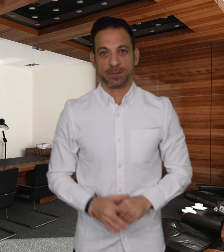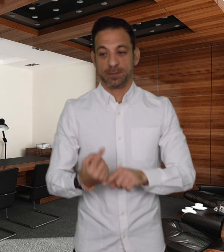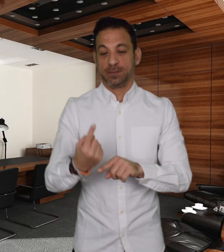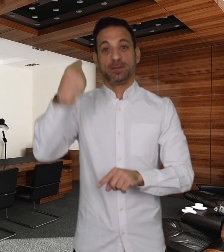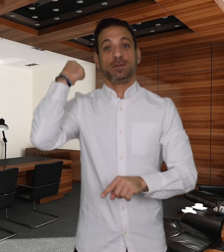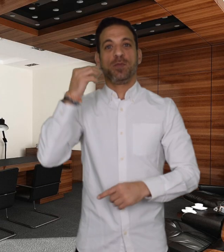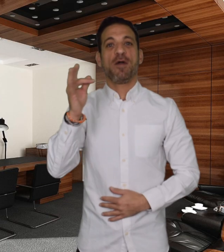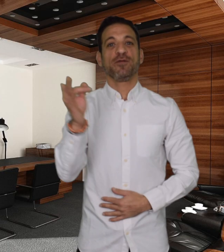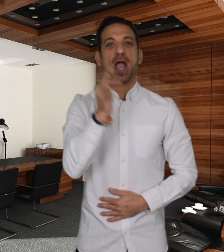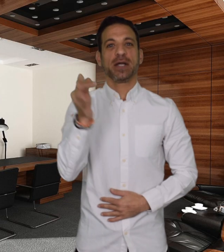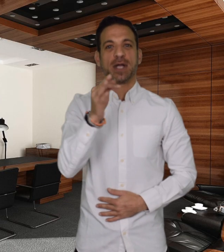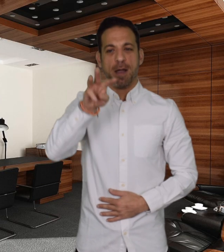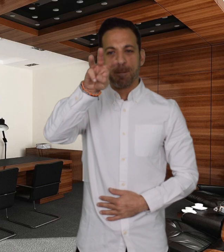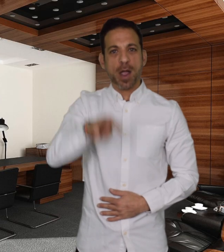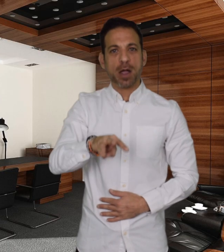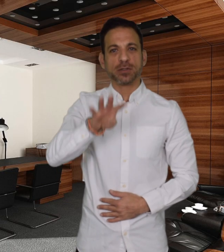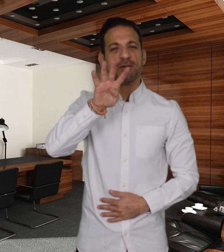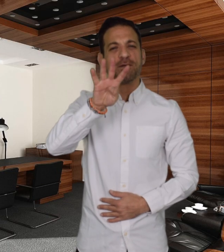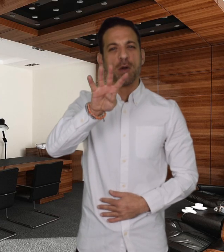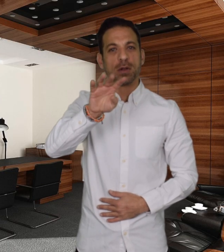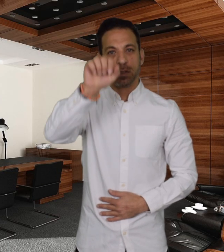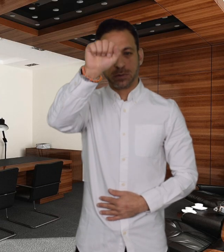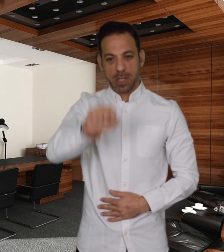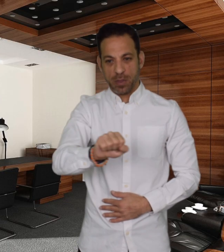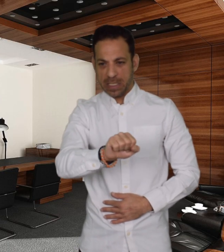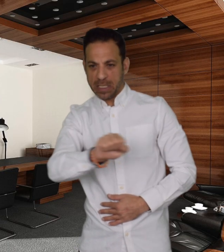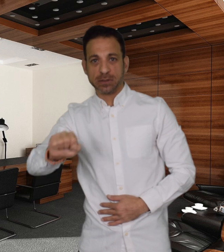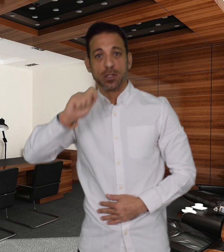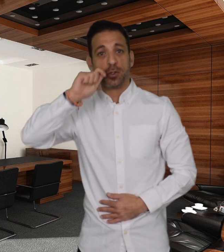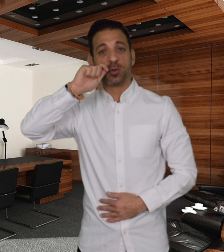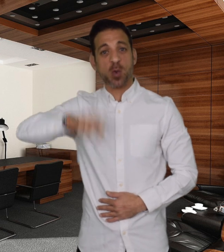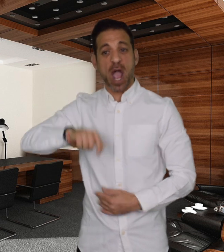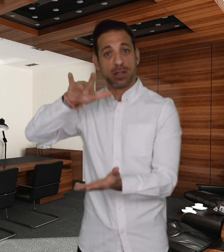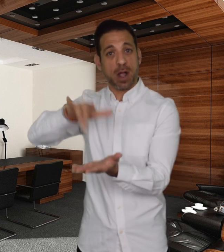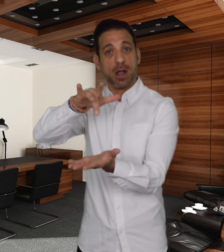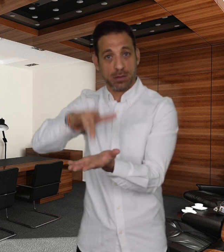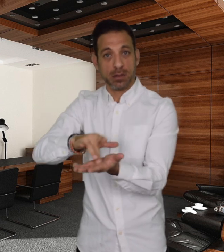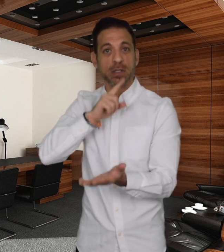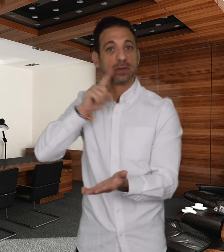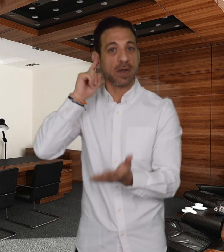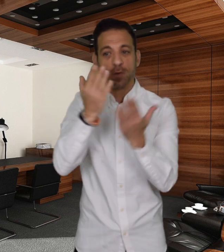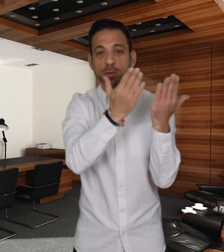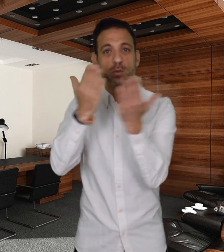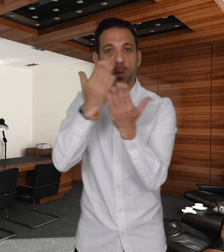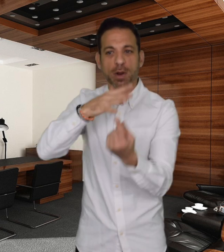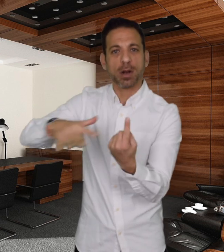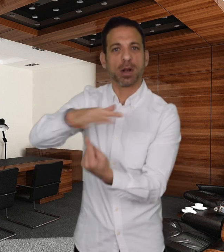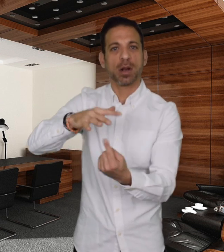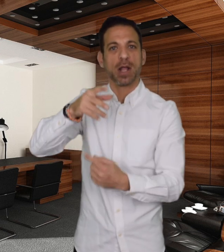On Friday, March 4th, the Deaf school in southeastern Ukraine, Kamenskoye,